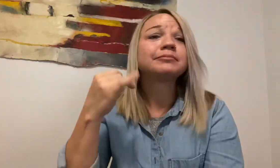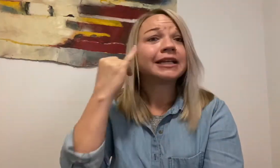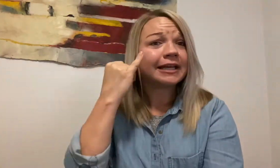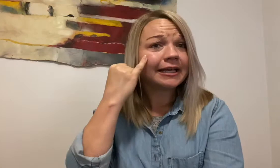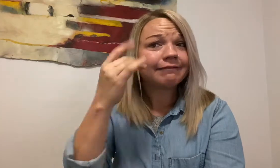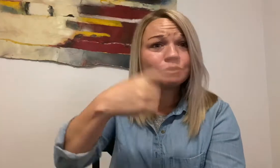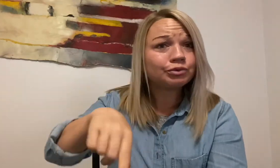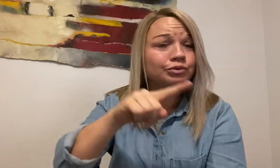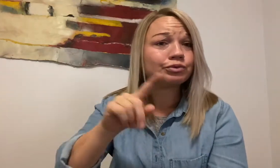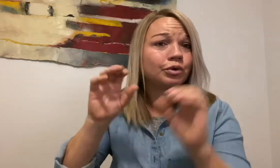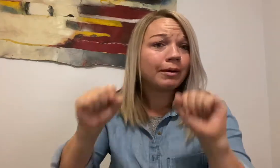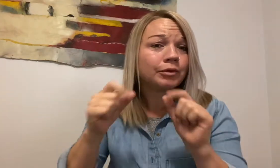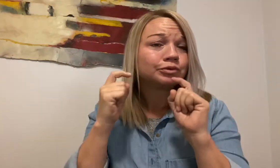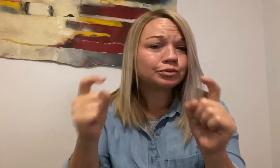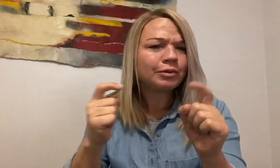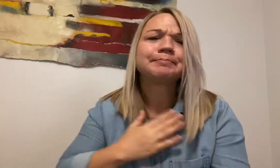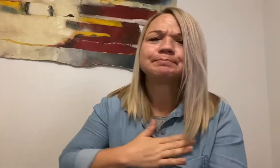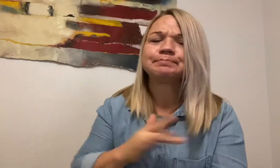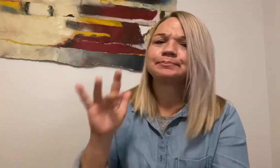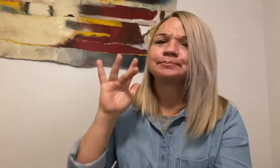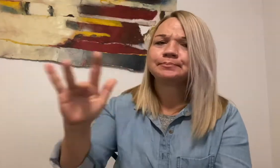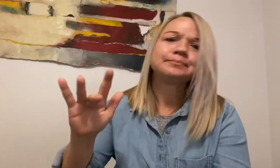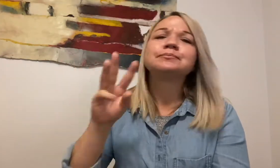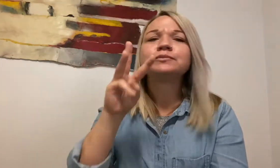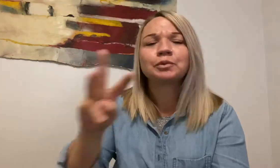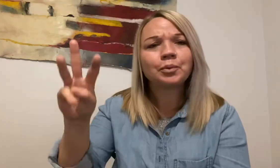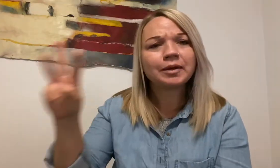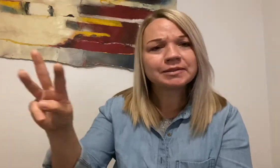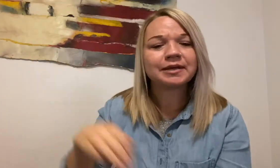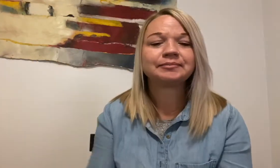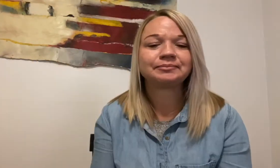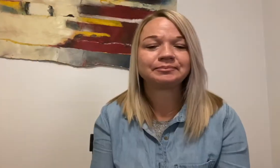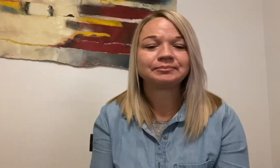but if you are in a place to be able to provide support for DOVE, please click the link and donate!